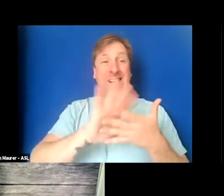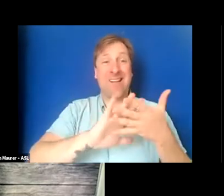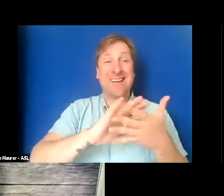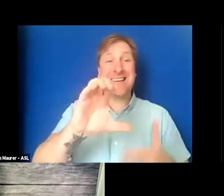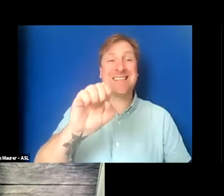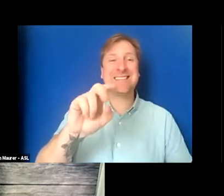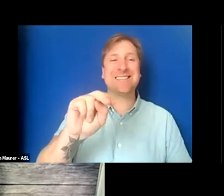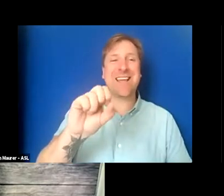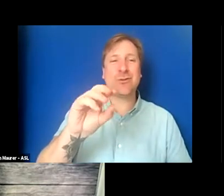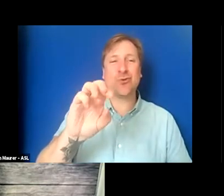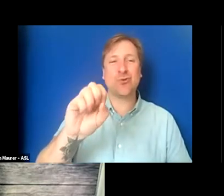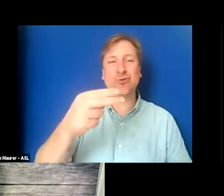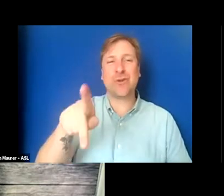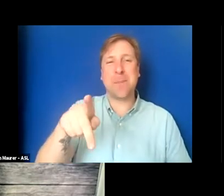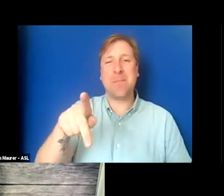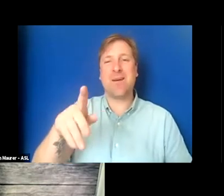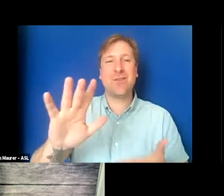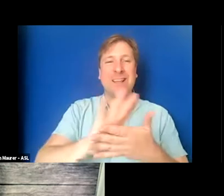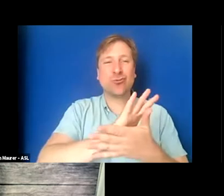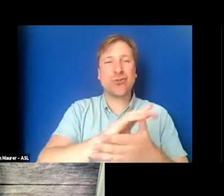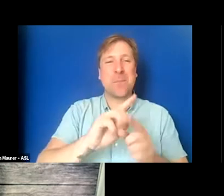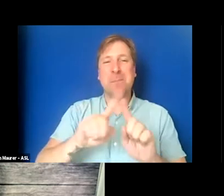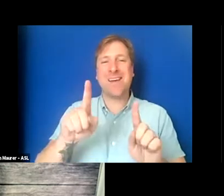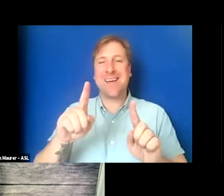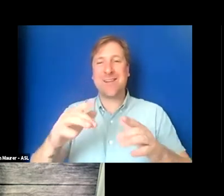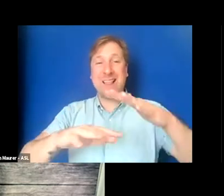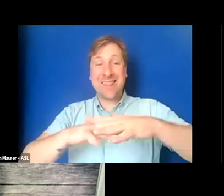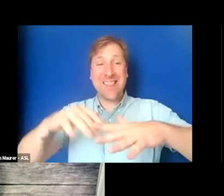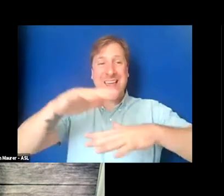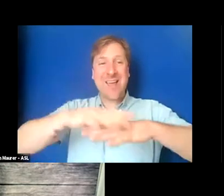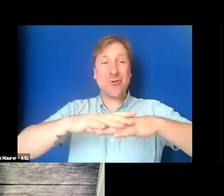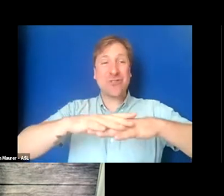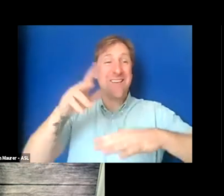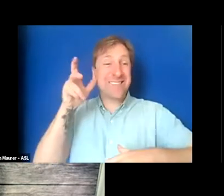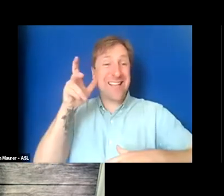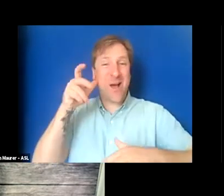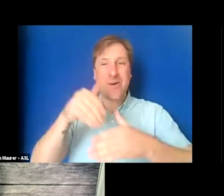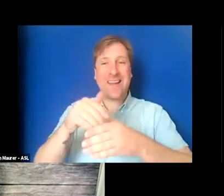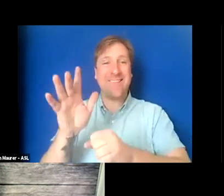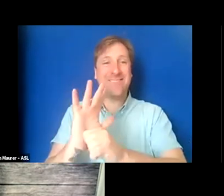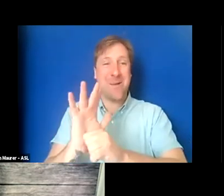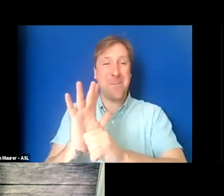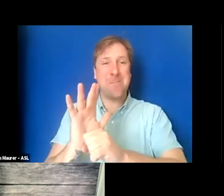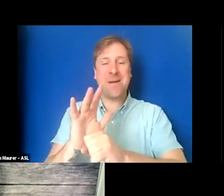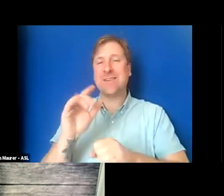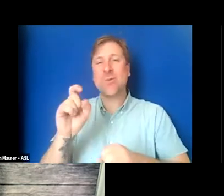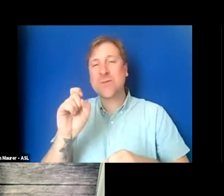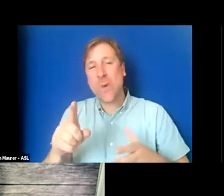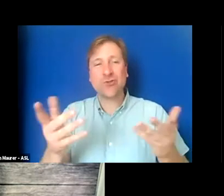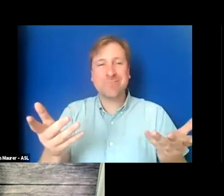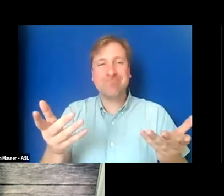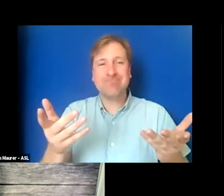but often there's layers upon layers of sound in a film, and it's a question of